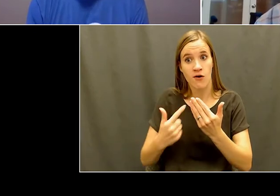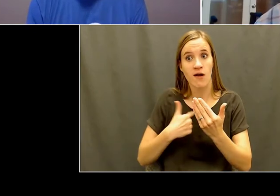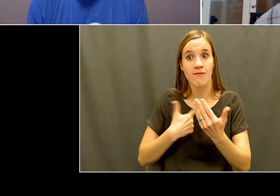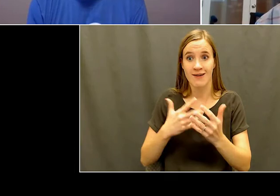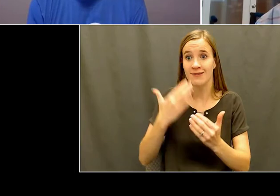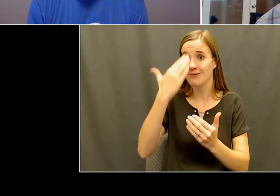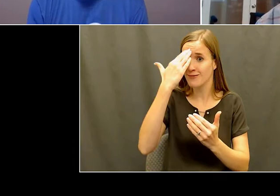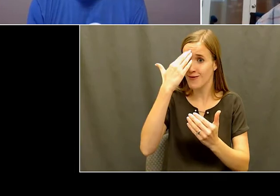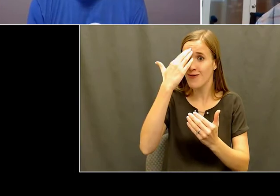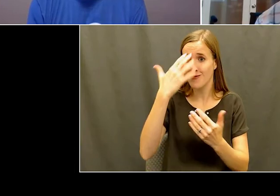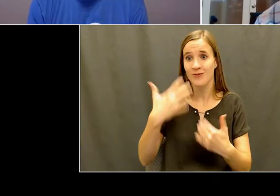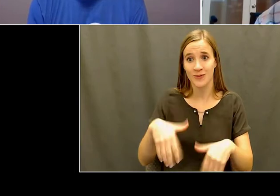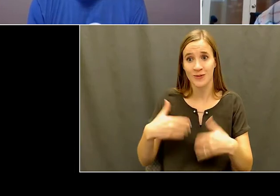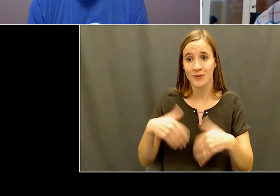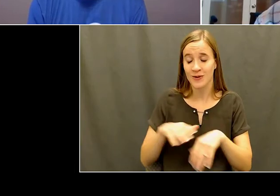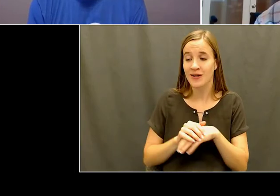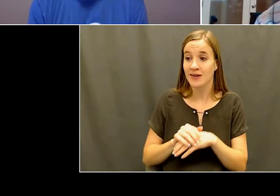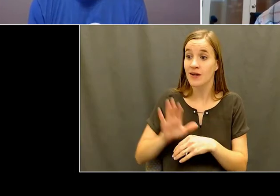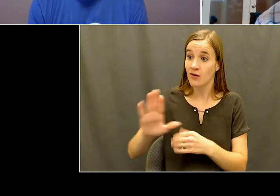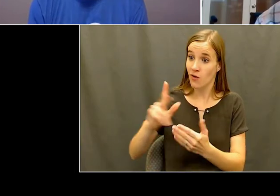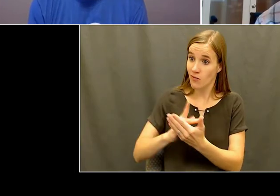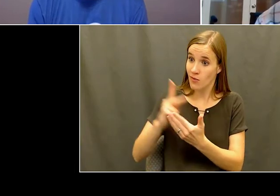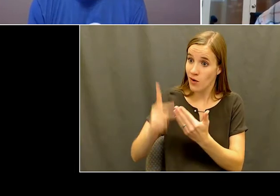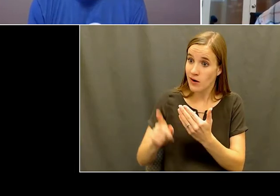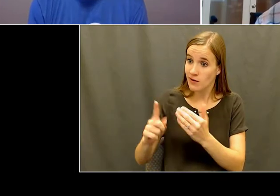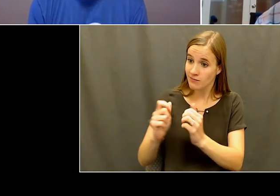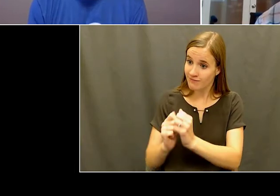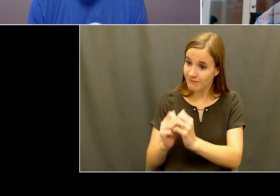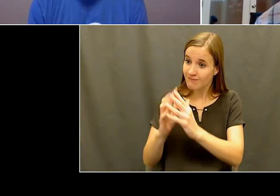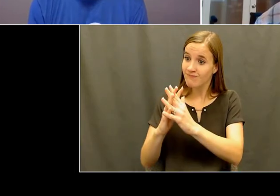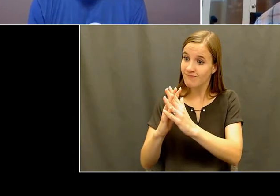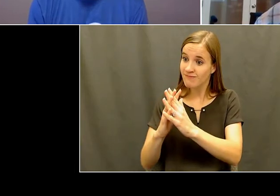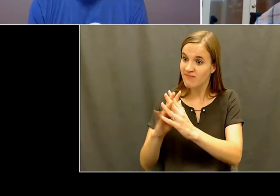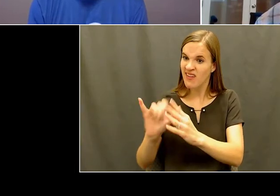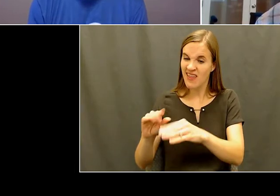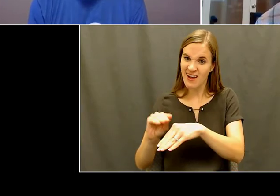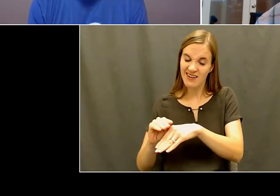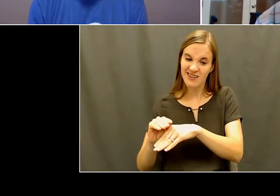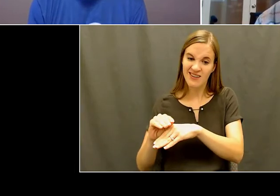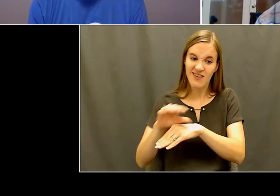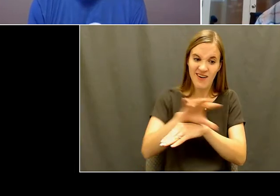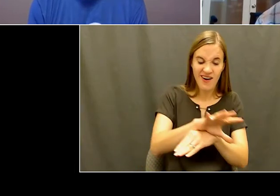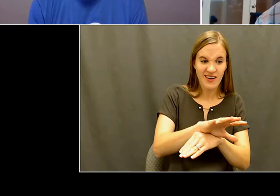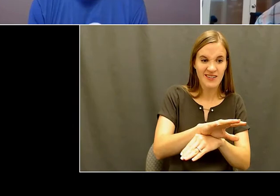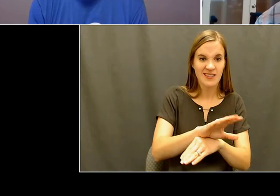helped start that really has led to the city of Boise